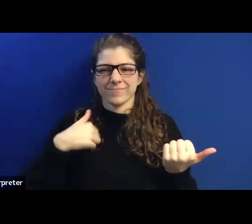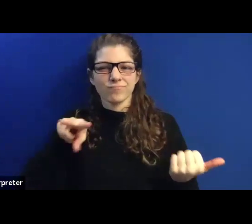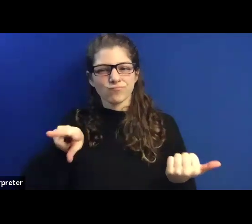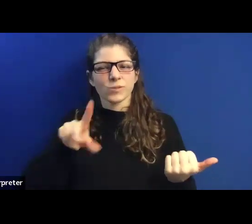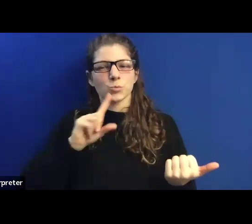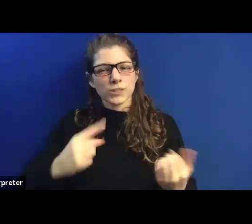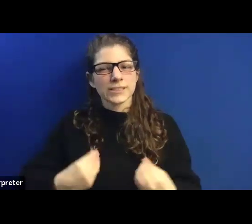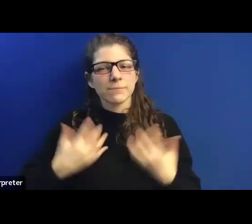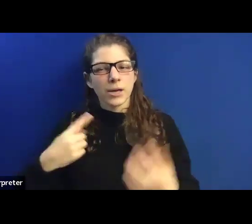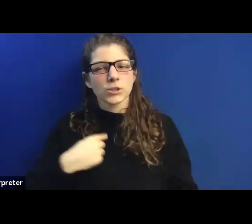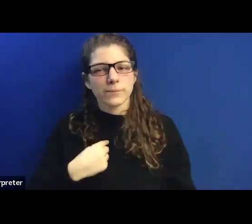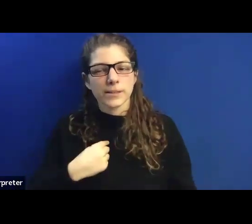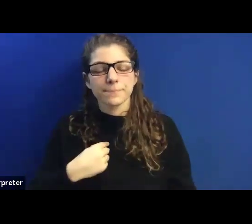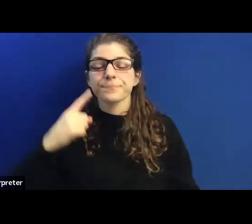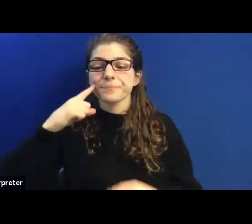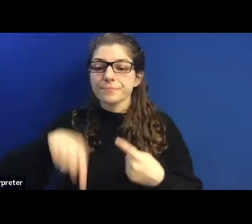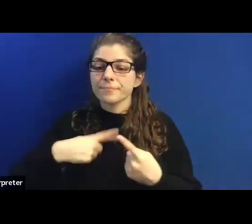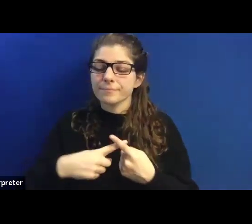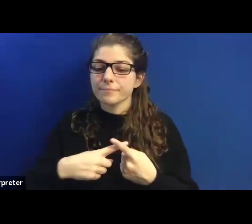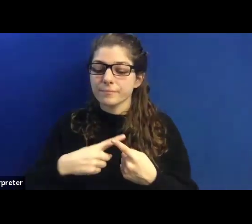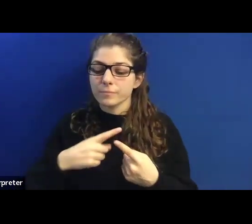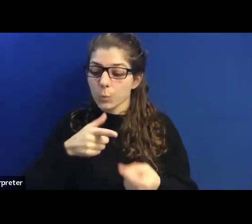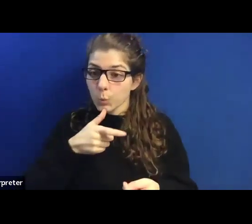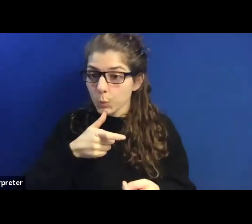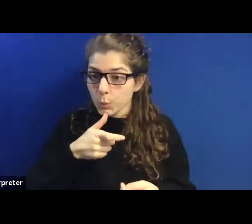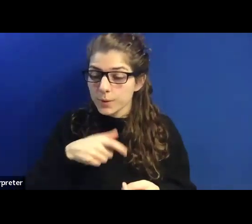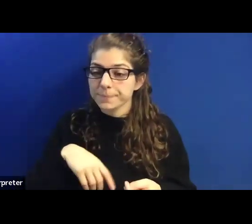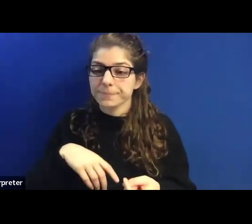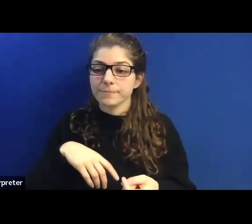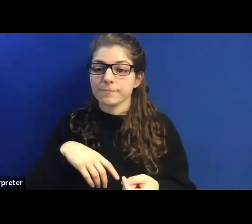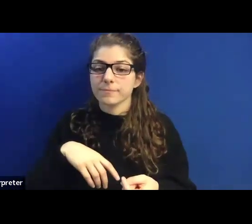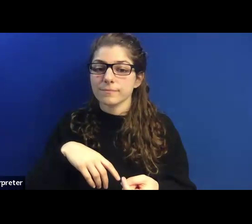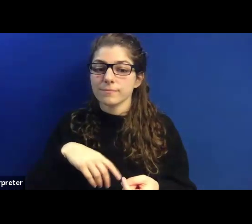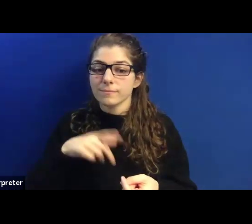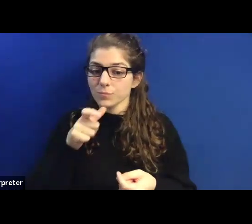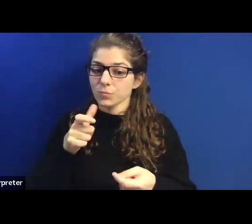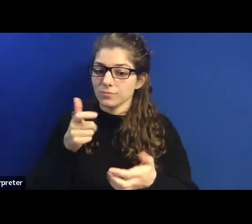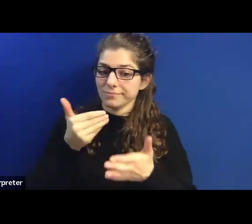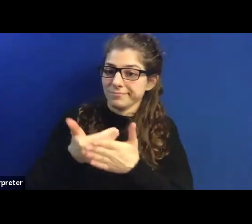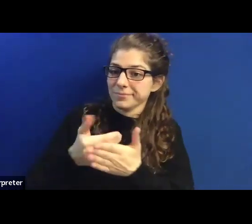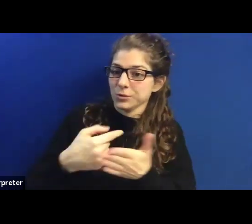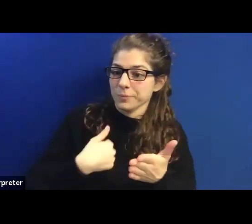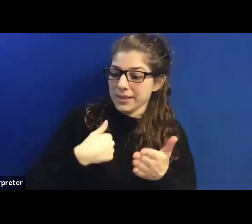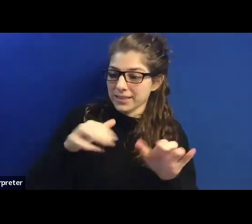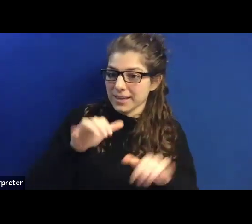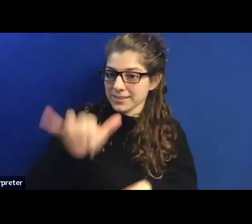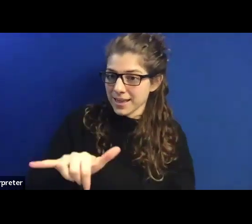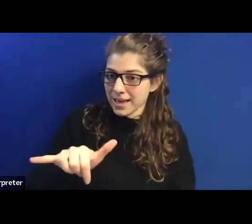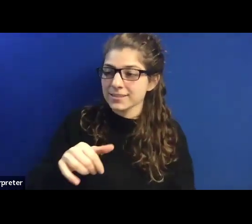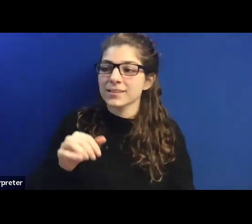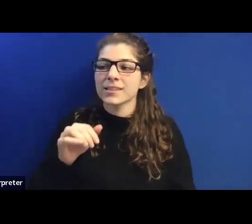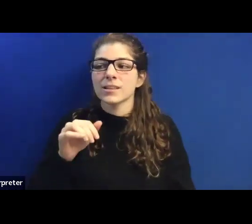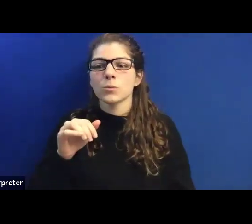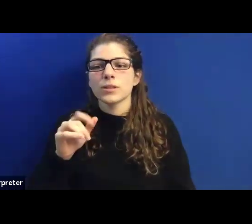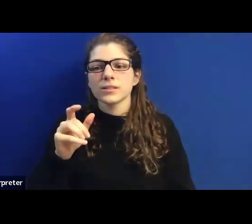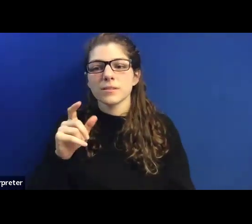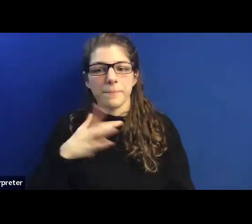And when I think about who is closest to me that does that, it was actually my family.